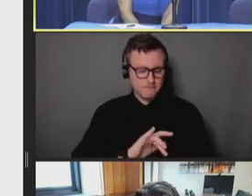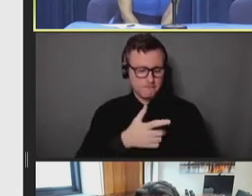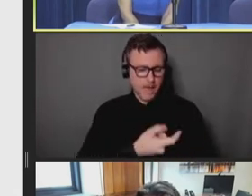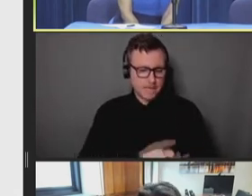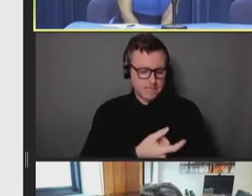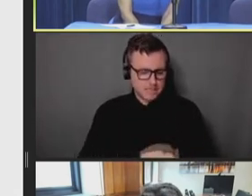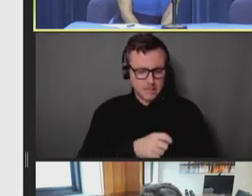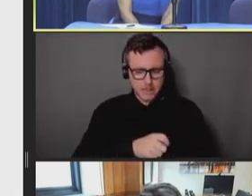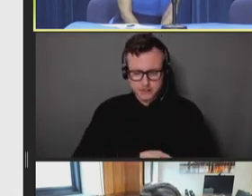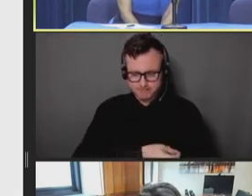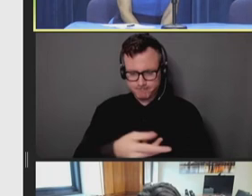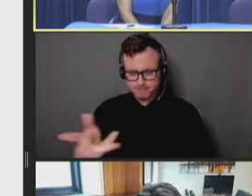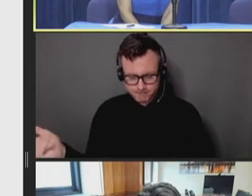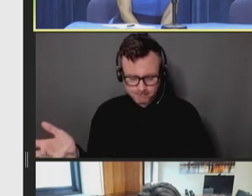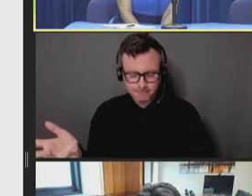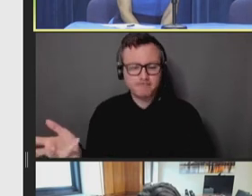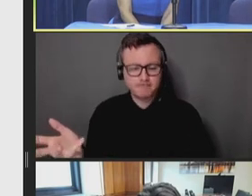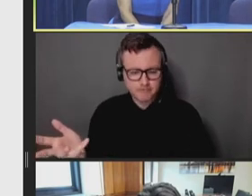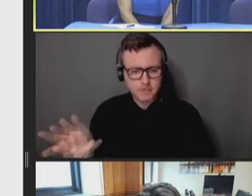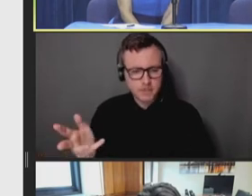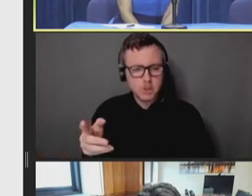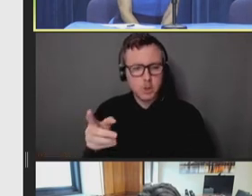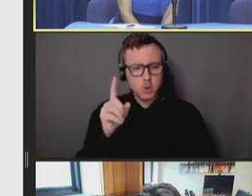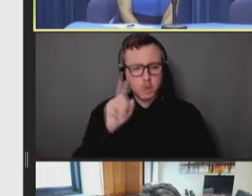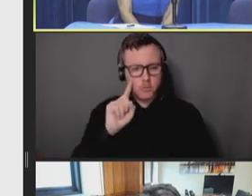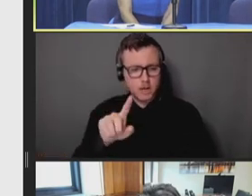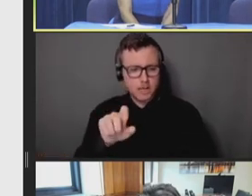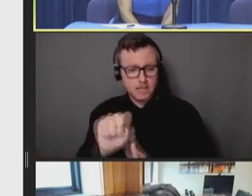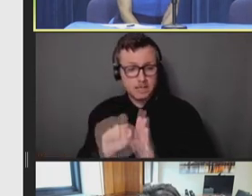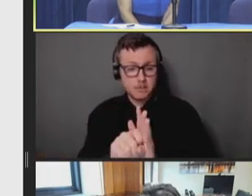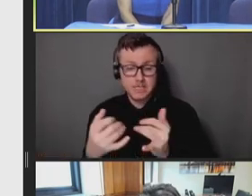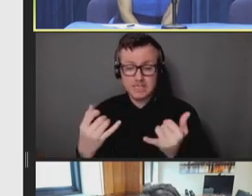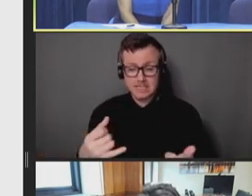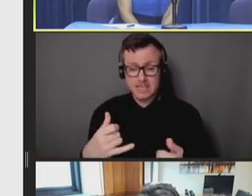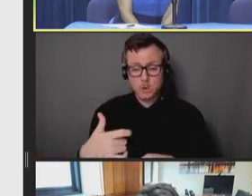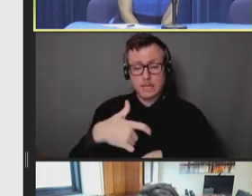At this point, though, there has been, you know, a lot of time and discussion looking